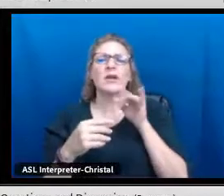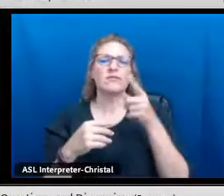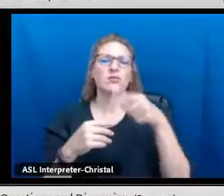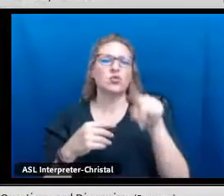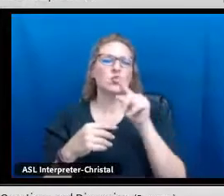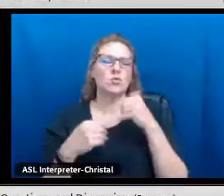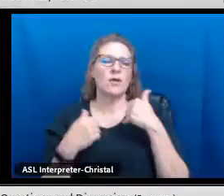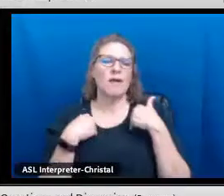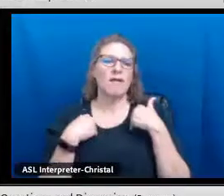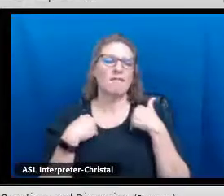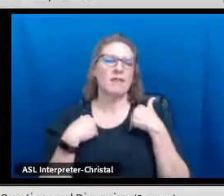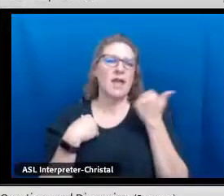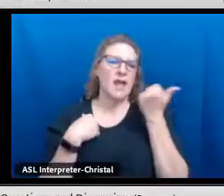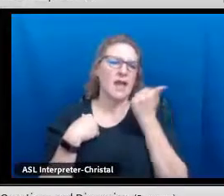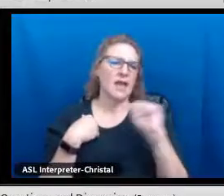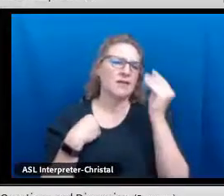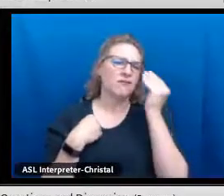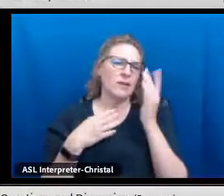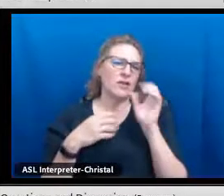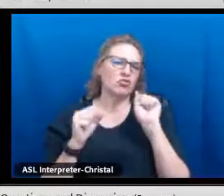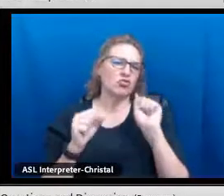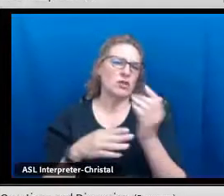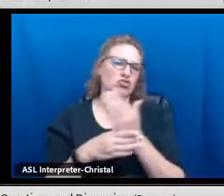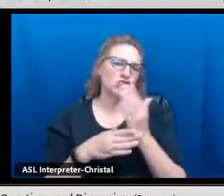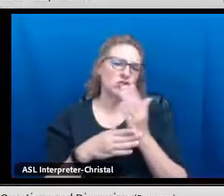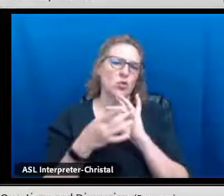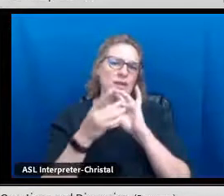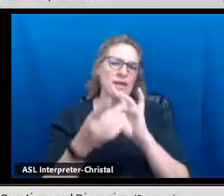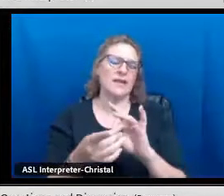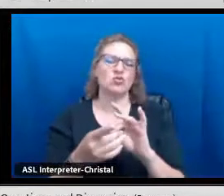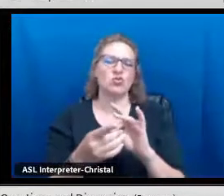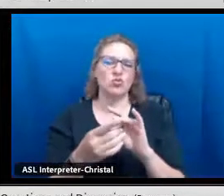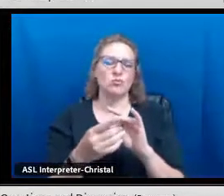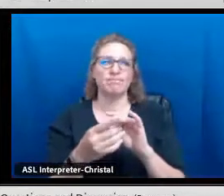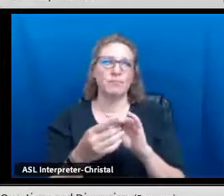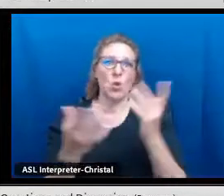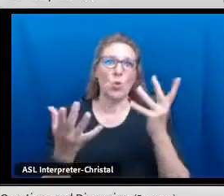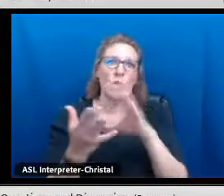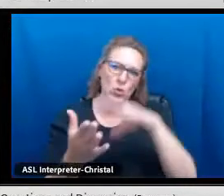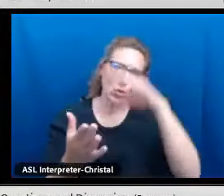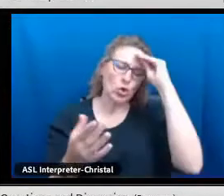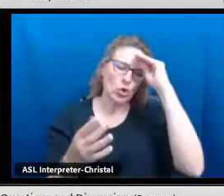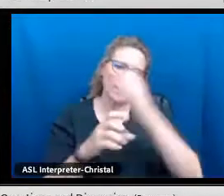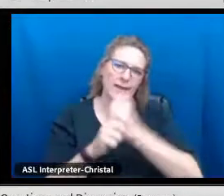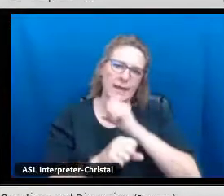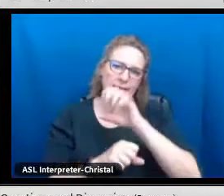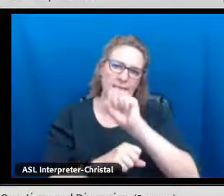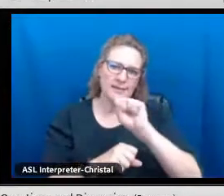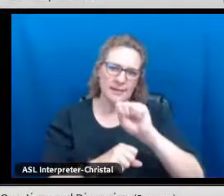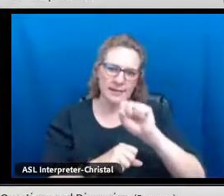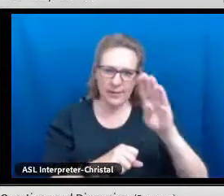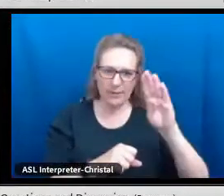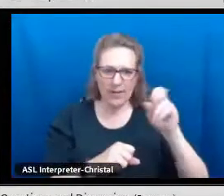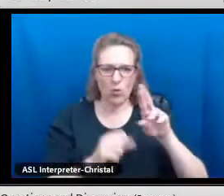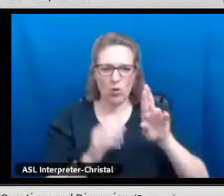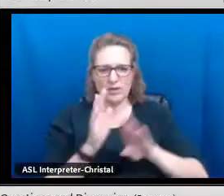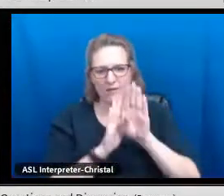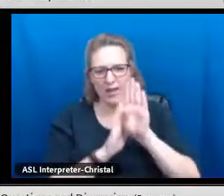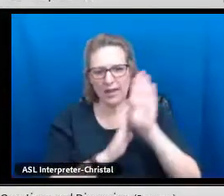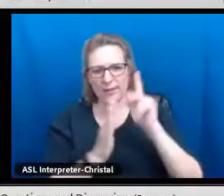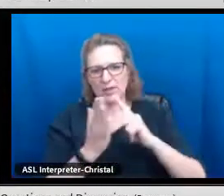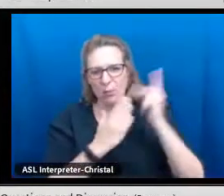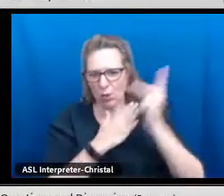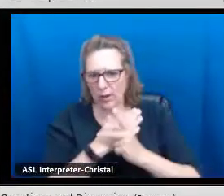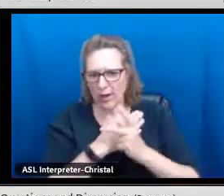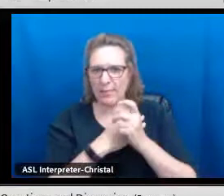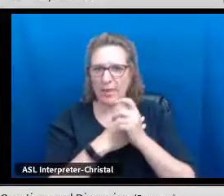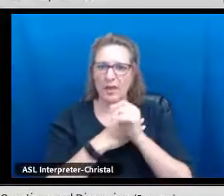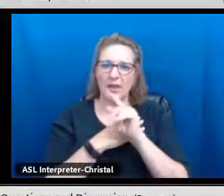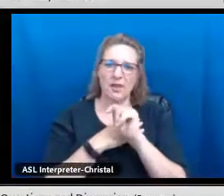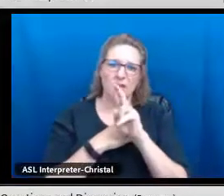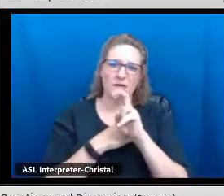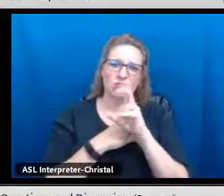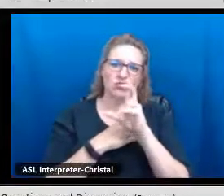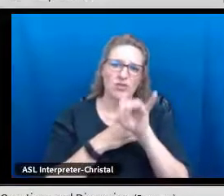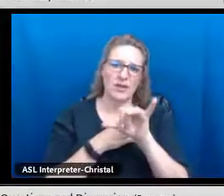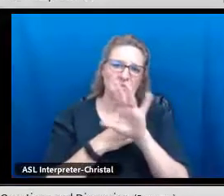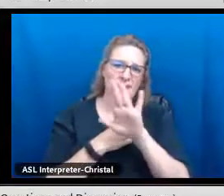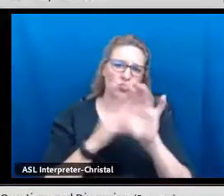So I'm just curious if you guys could give any lessons learned about getting your biliteracy